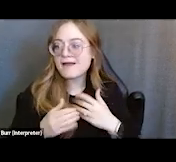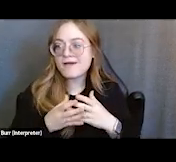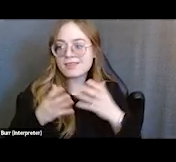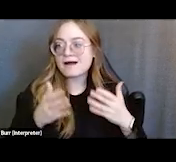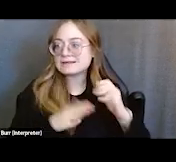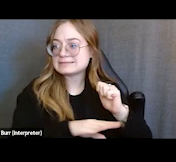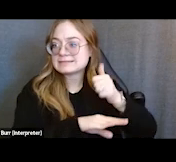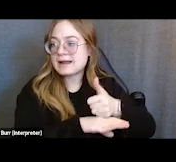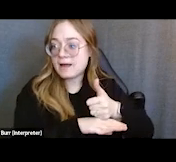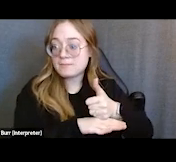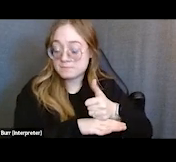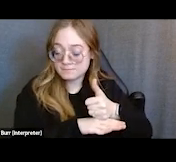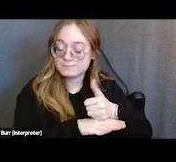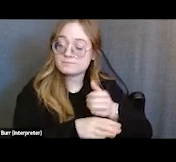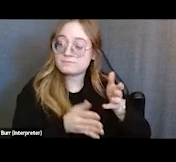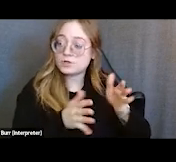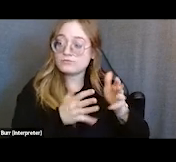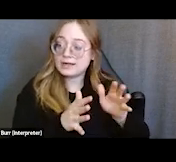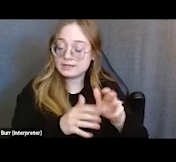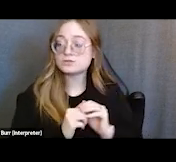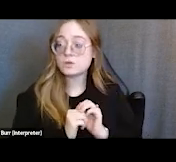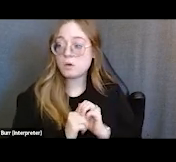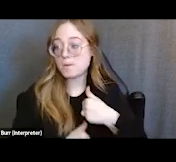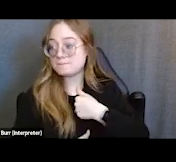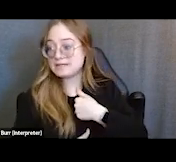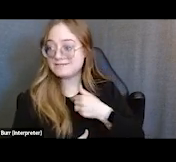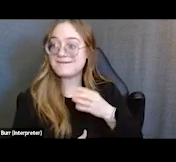So along with myself and her assigned SOAR case manager,